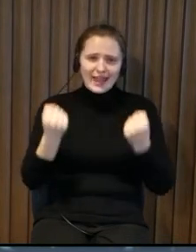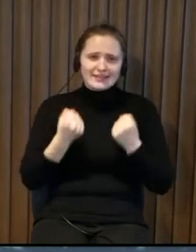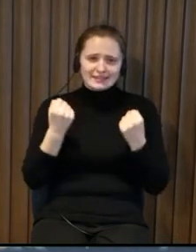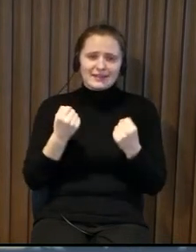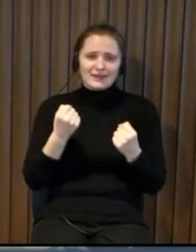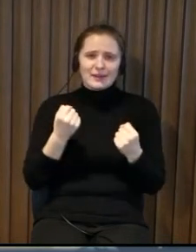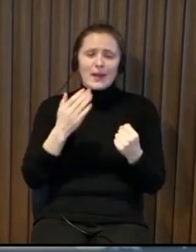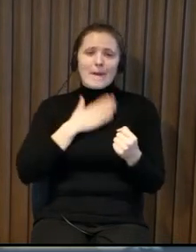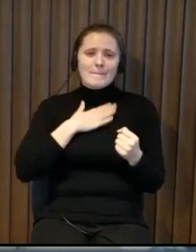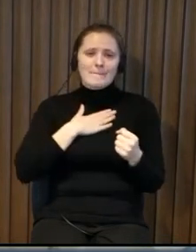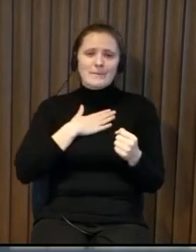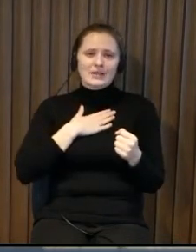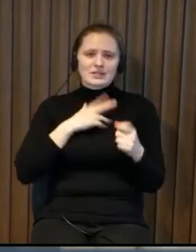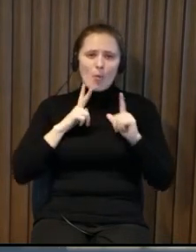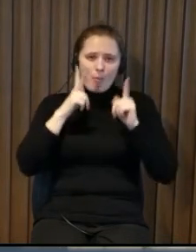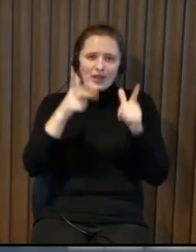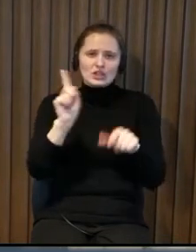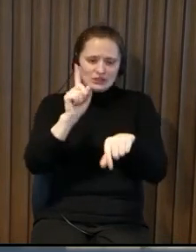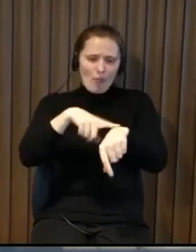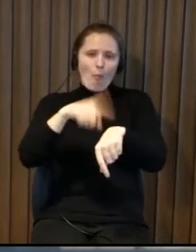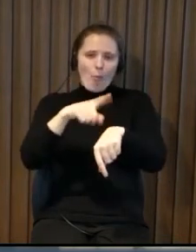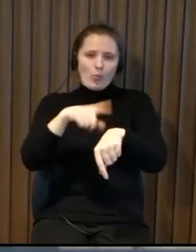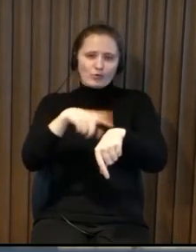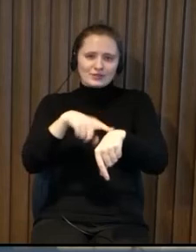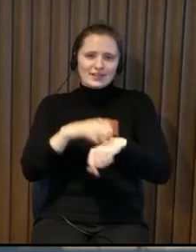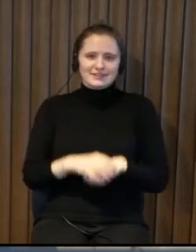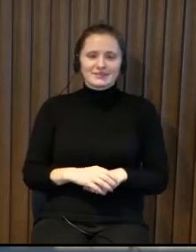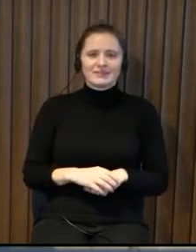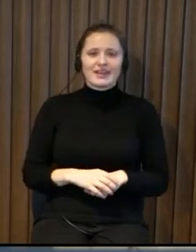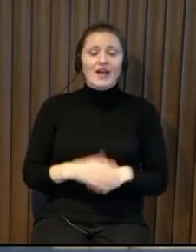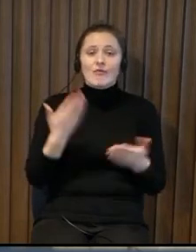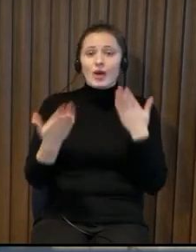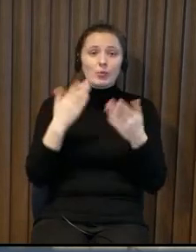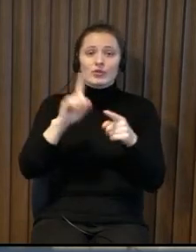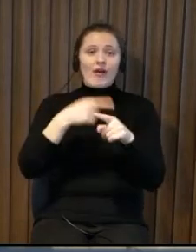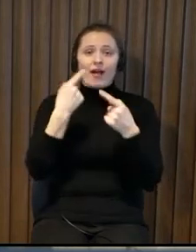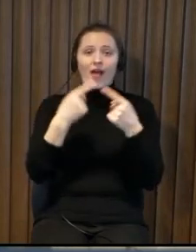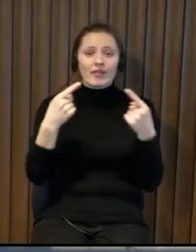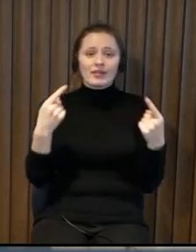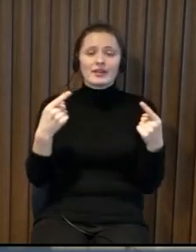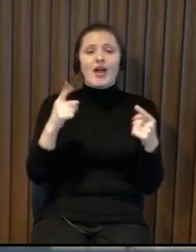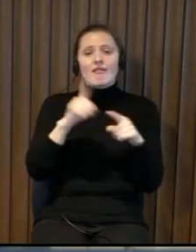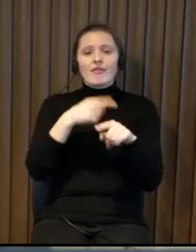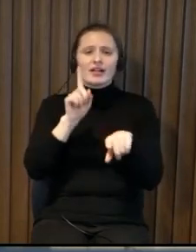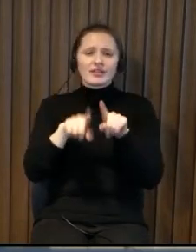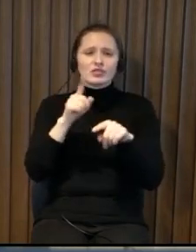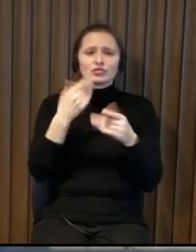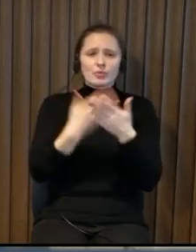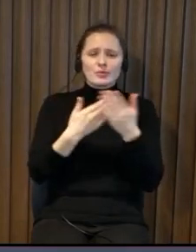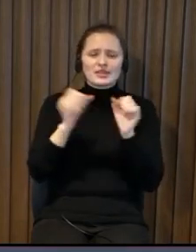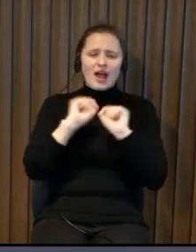we are in a hurry and a little bit because the clock is my boss so is there anything else um